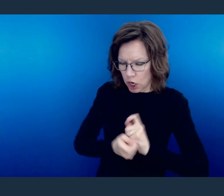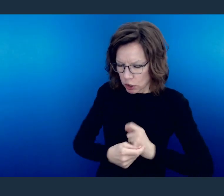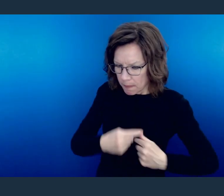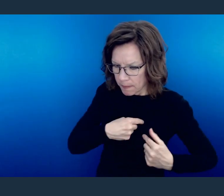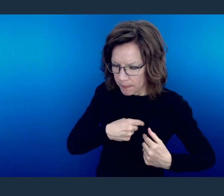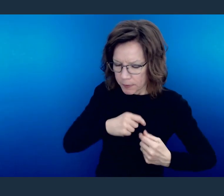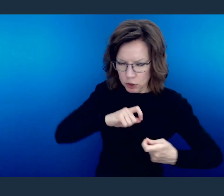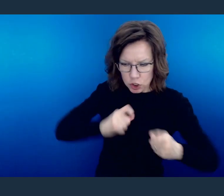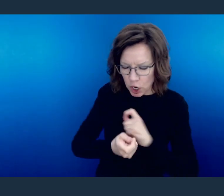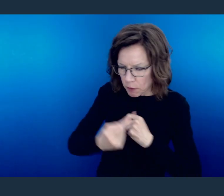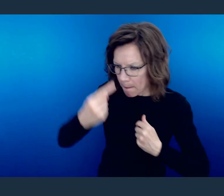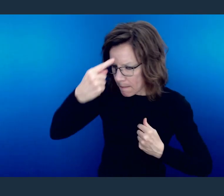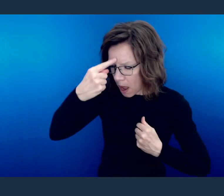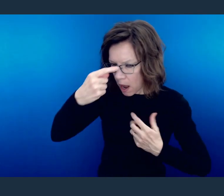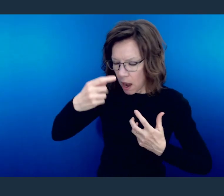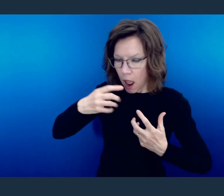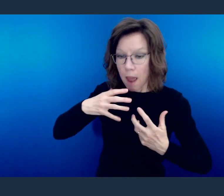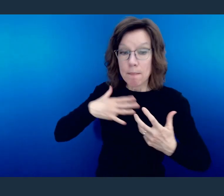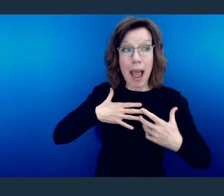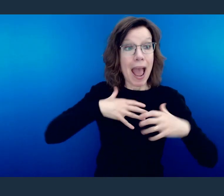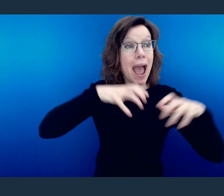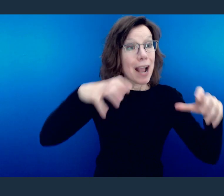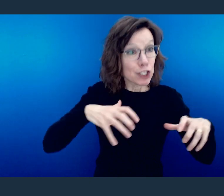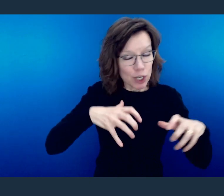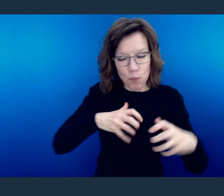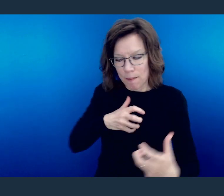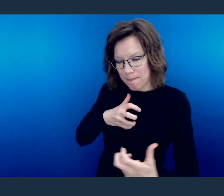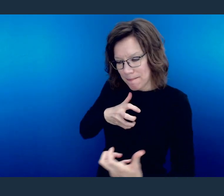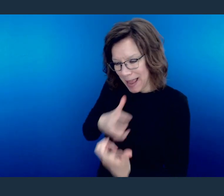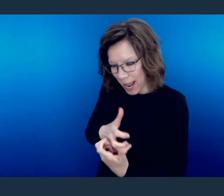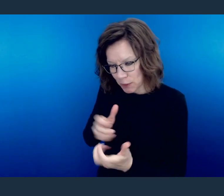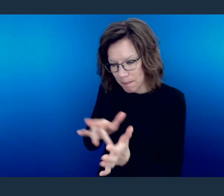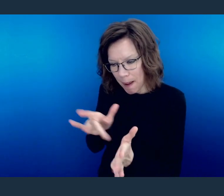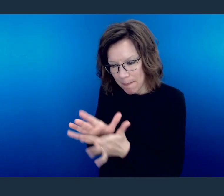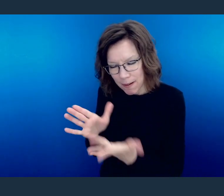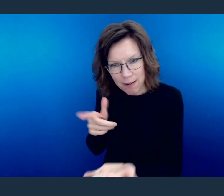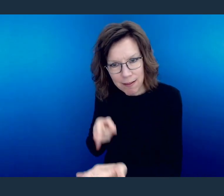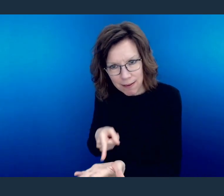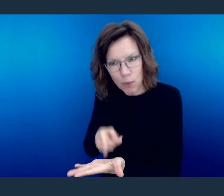changed, that your behaviors will reflect the word, that you will handle yourself with